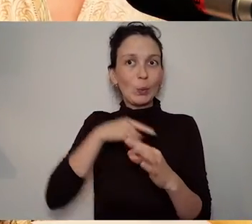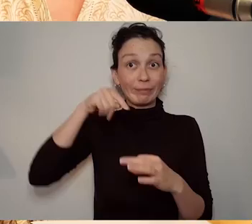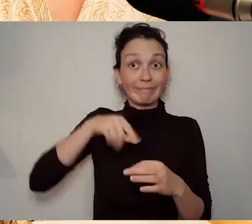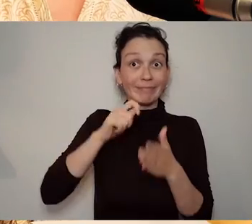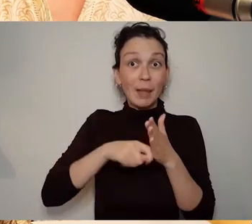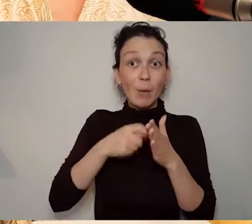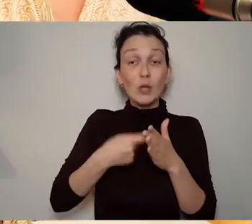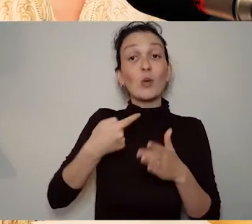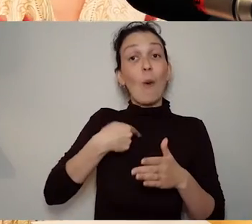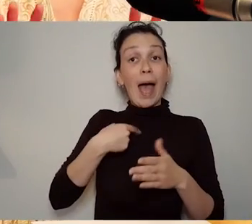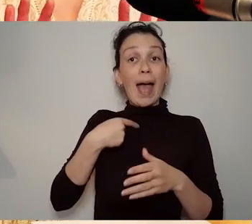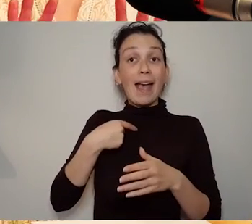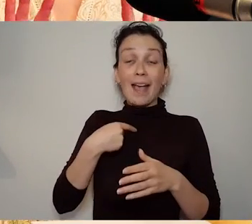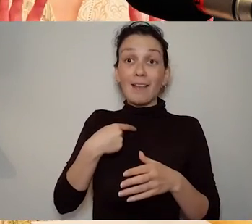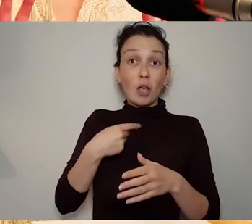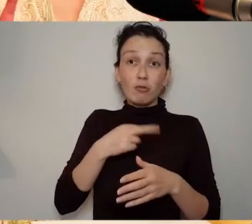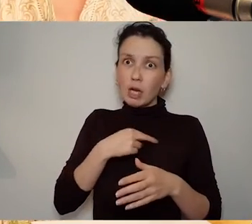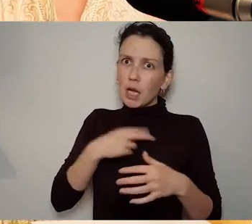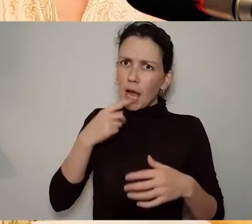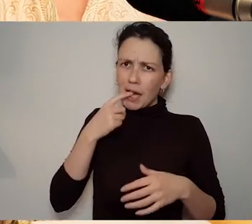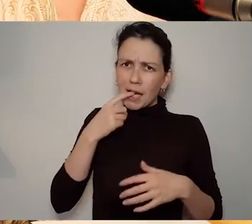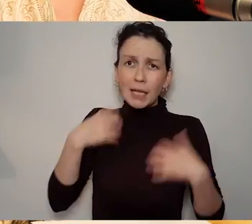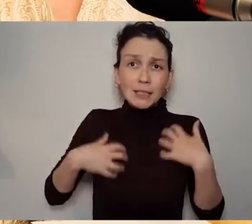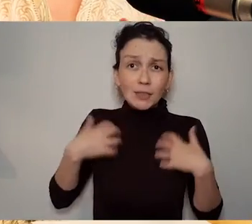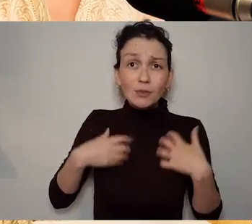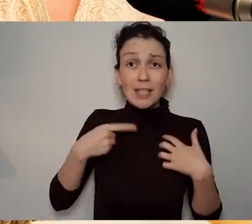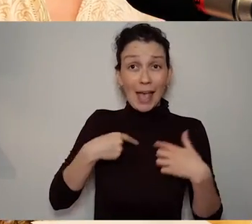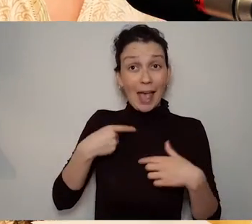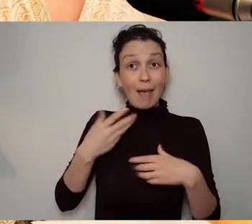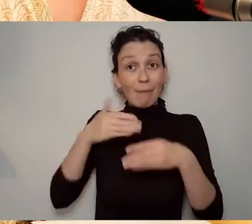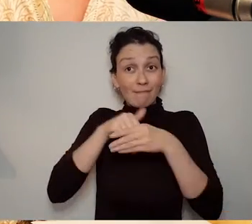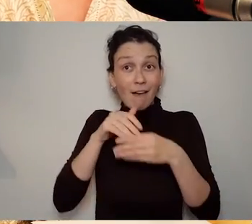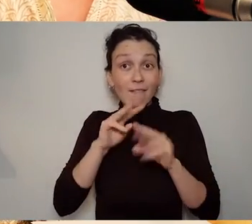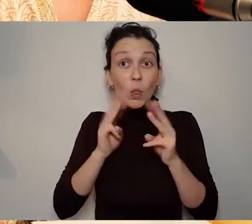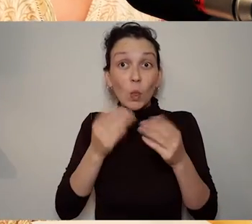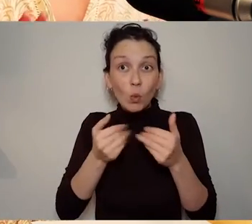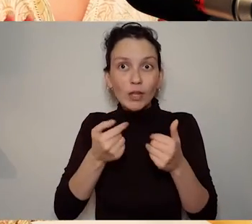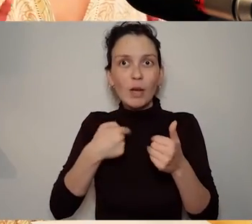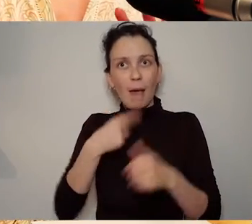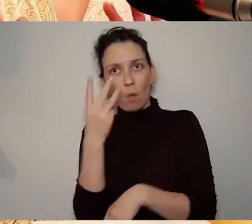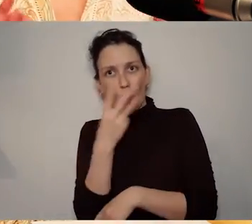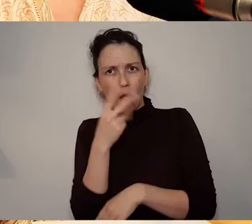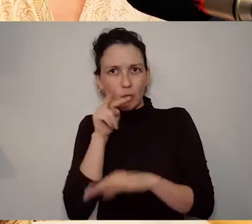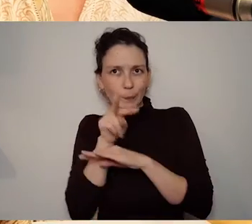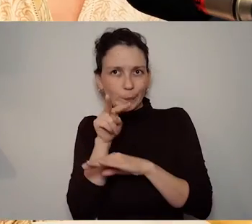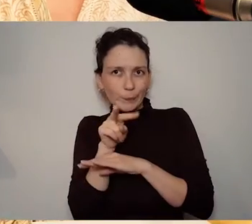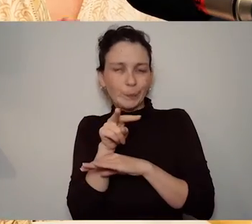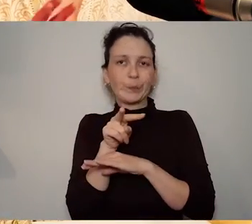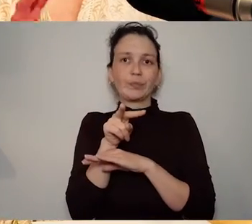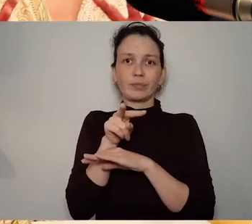come together, kind of directed by Amanda and Alvean and Lianne into these tasks where they're